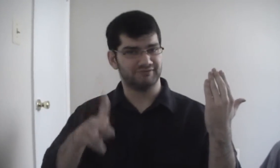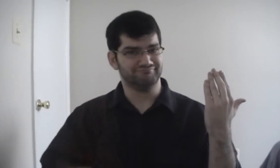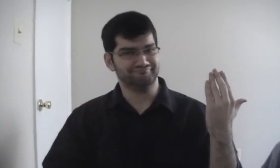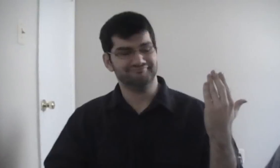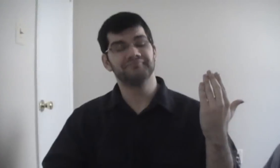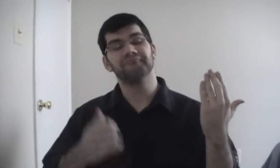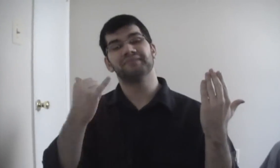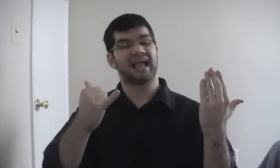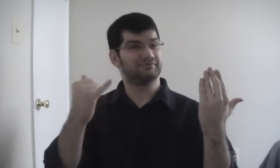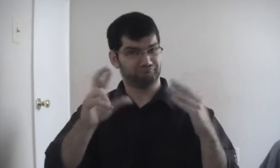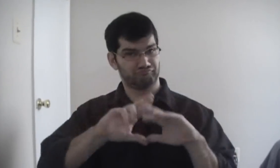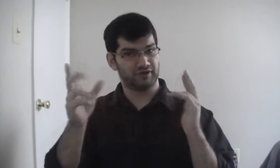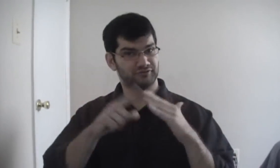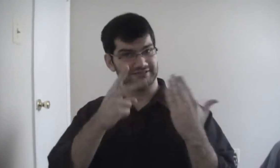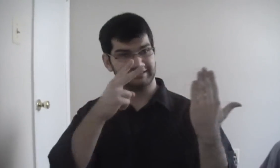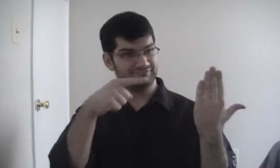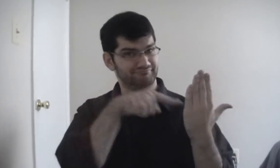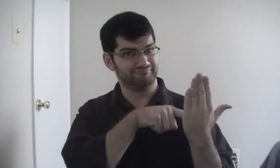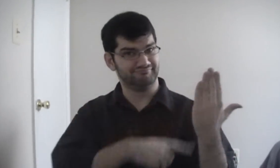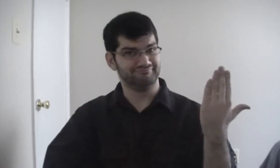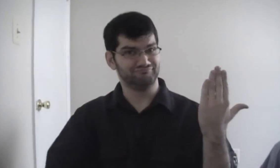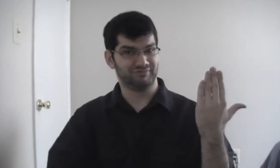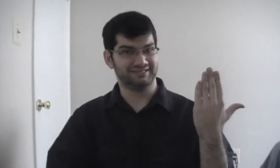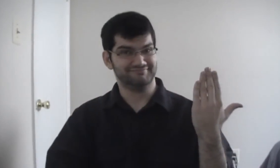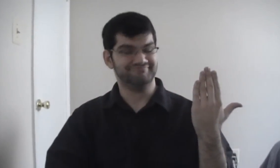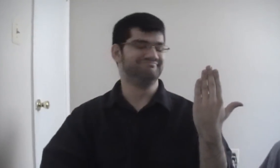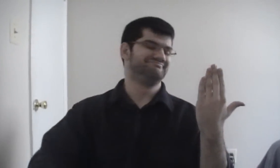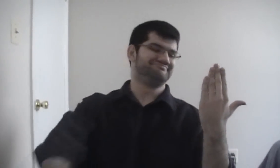Now are you ready to see it!?